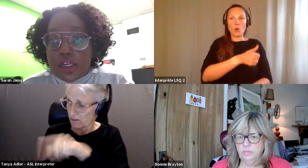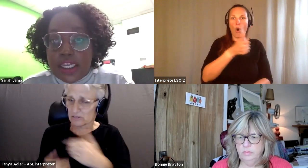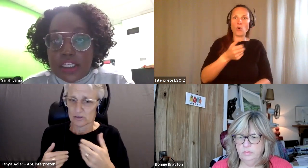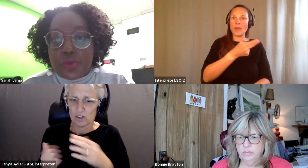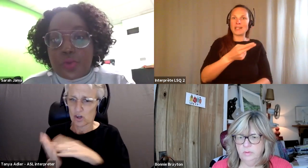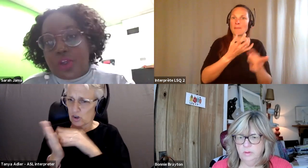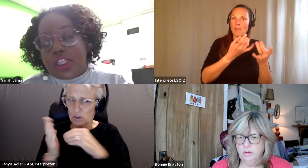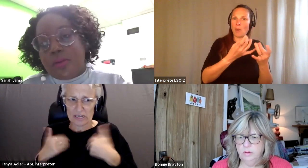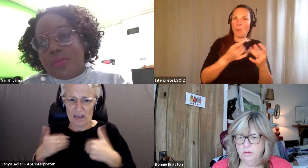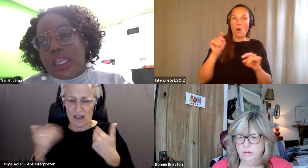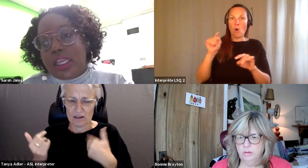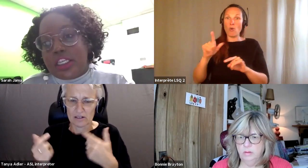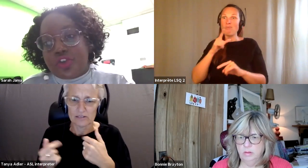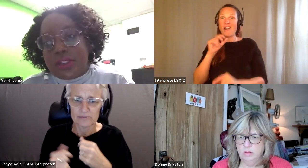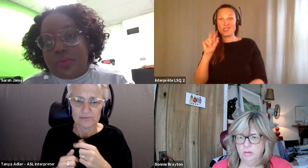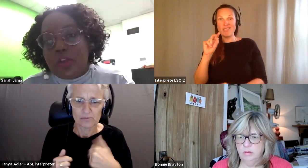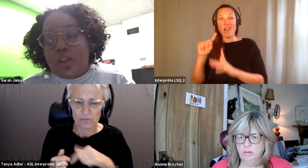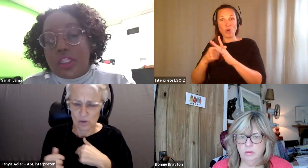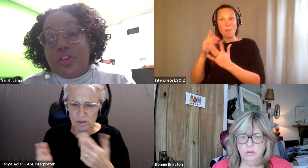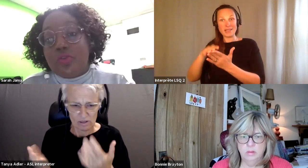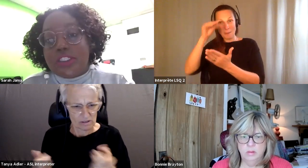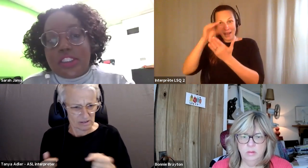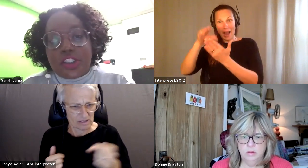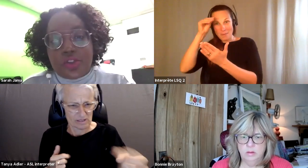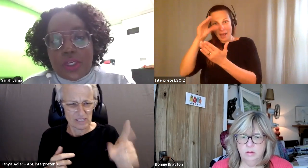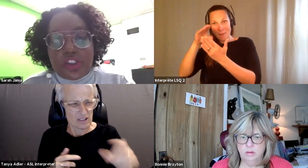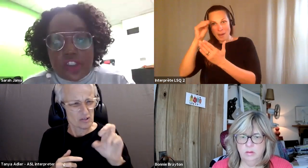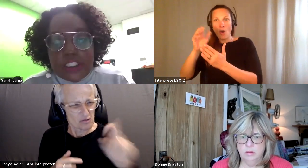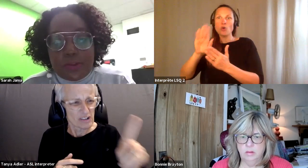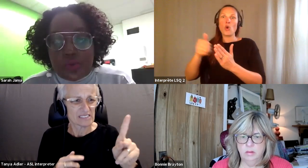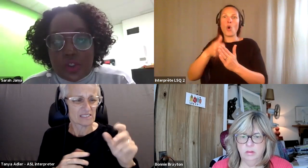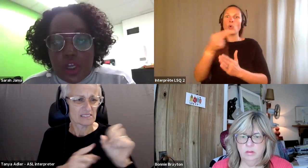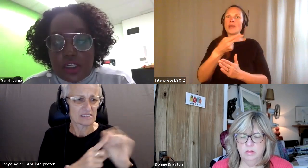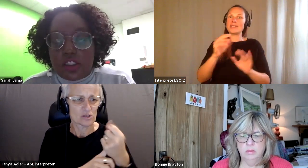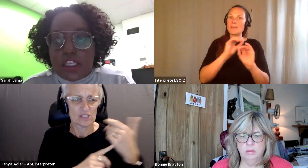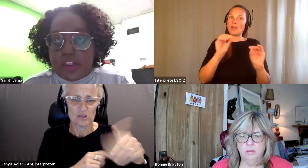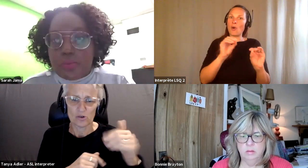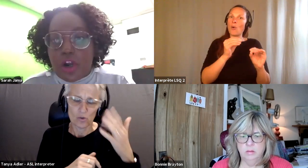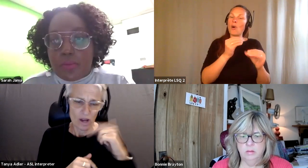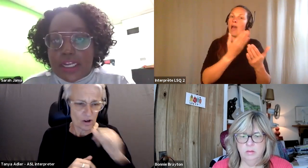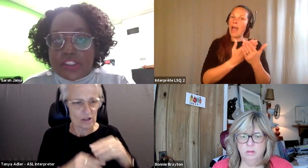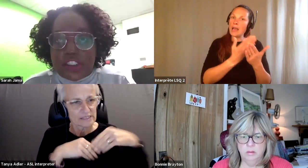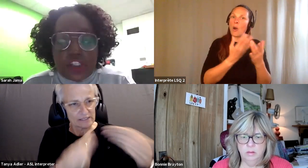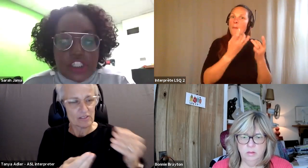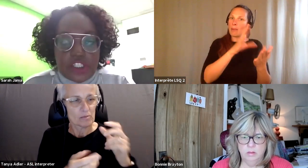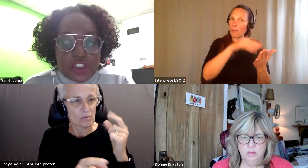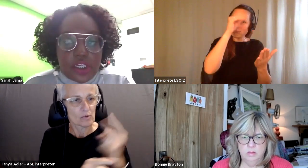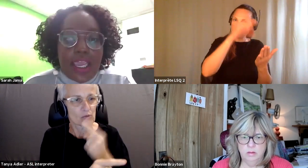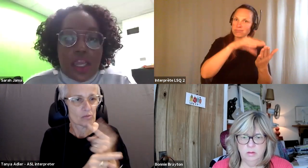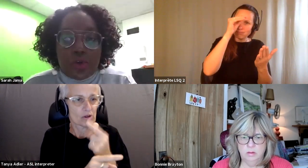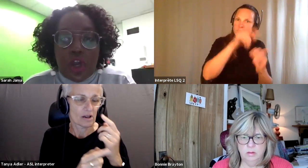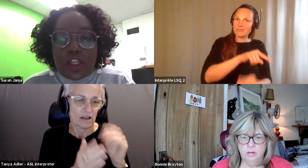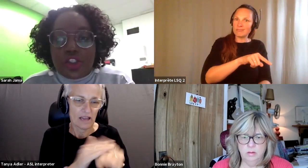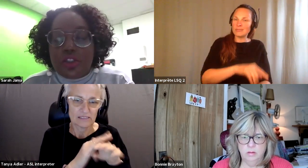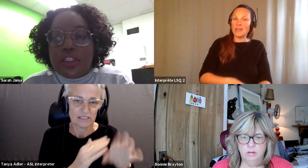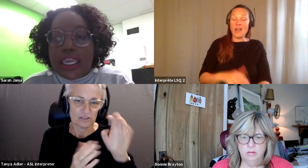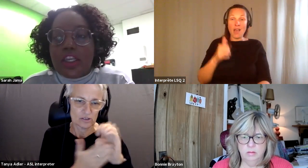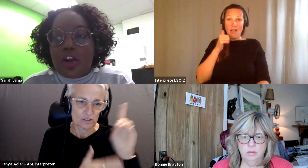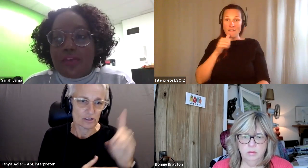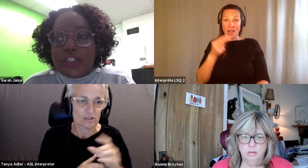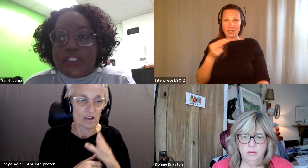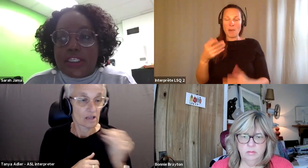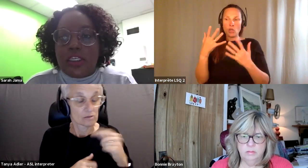Sarah Jama: Our kids were putting them in extreme Lee risky situations because we're not giving them proper access to education and we're not taking our advocacy.